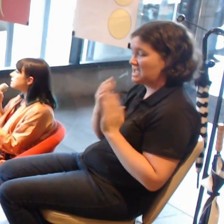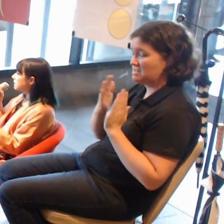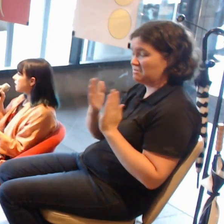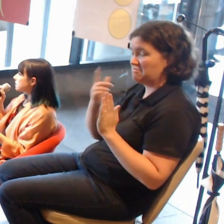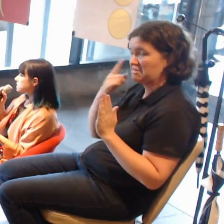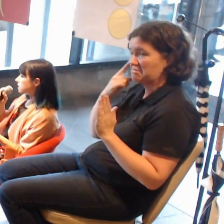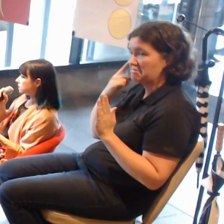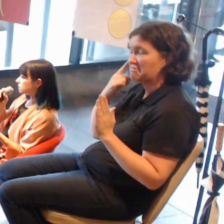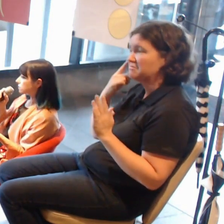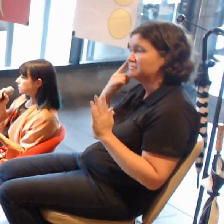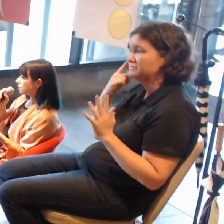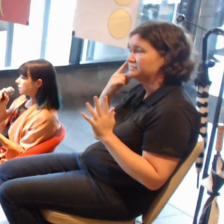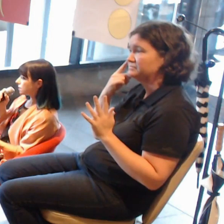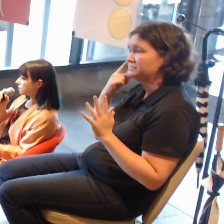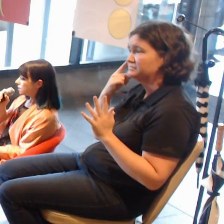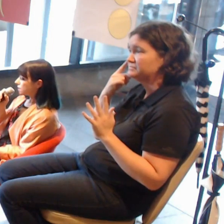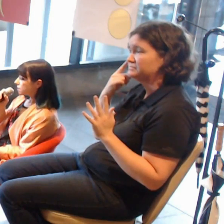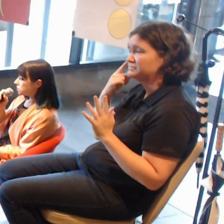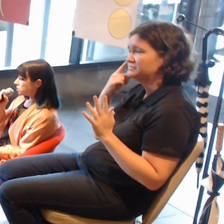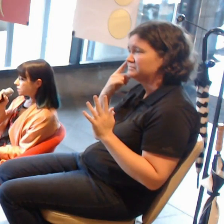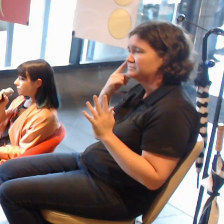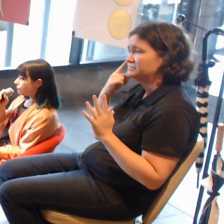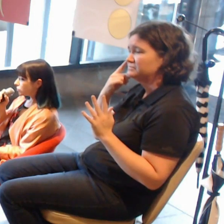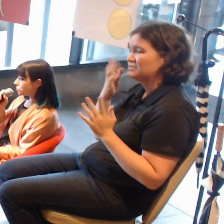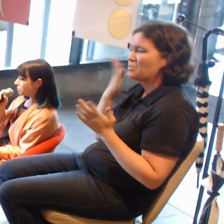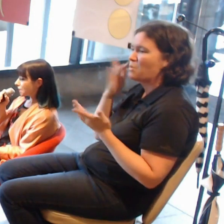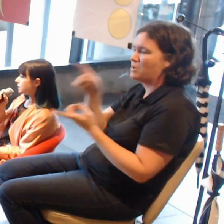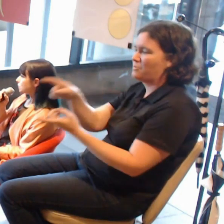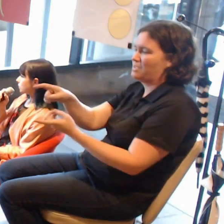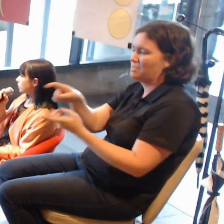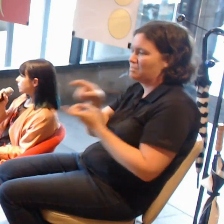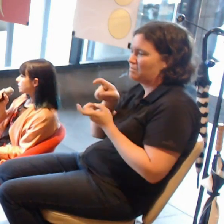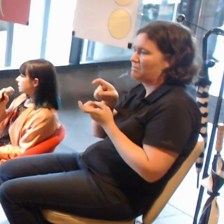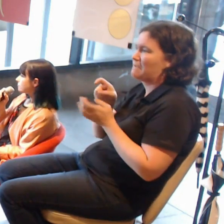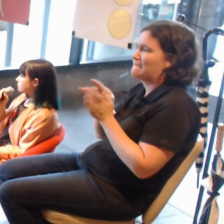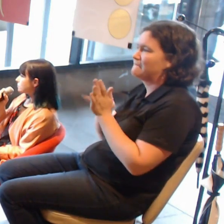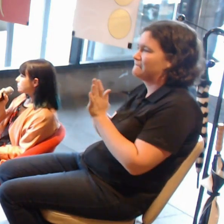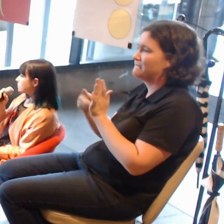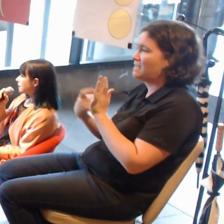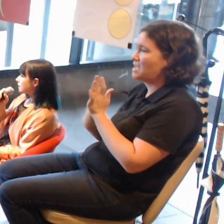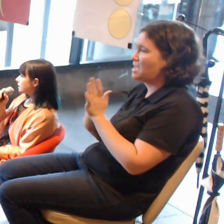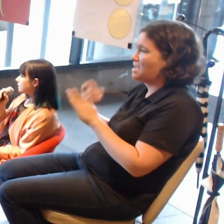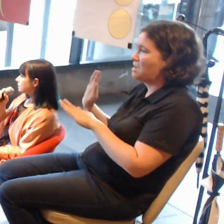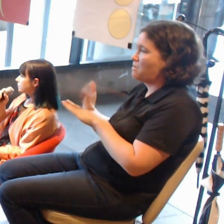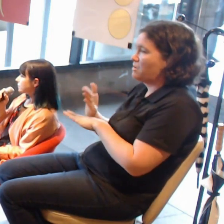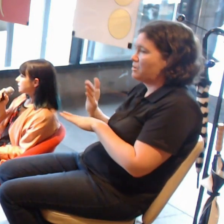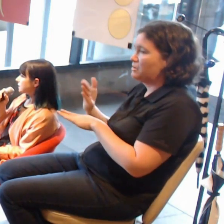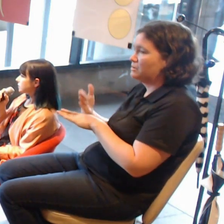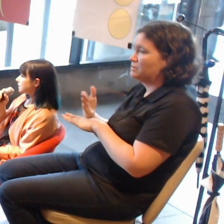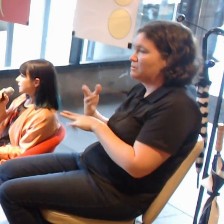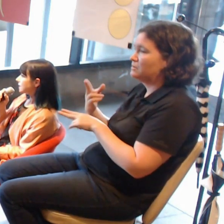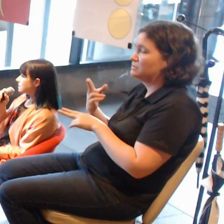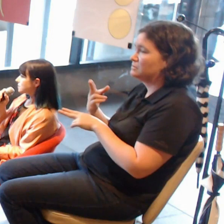that in commissioning a virtual reality work for the collection and exhibiting that for four months,